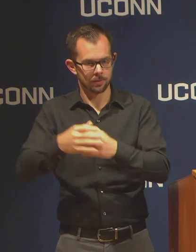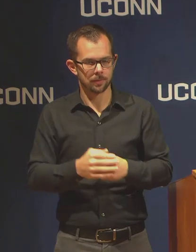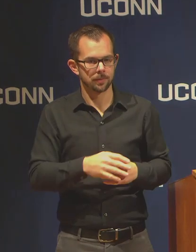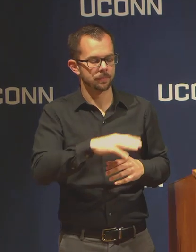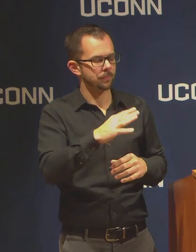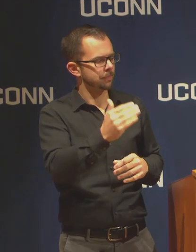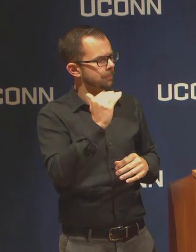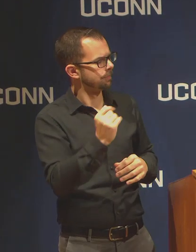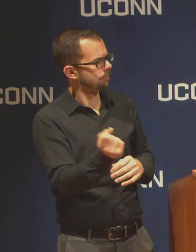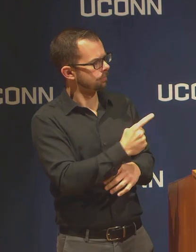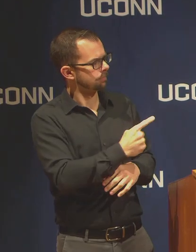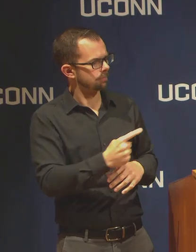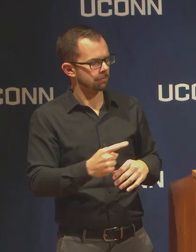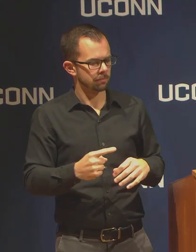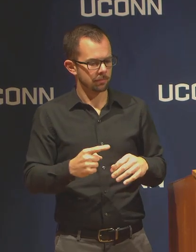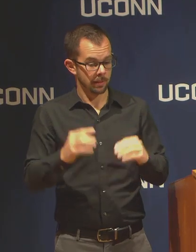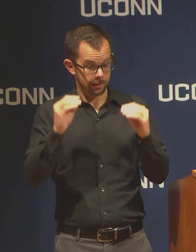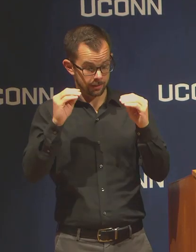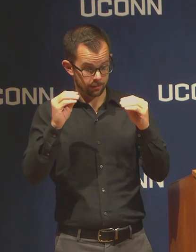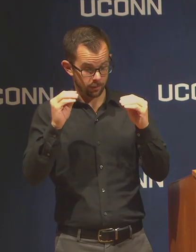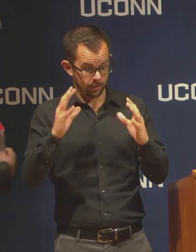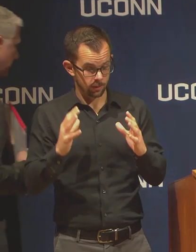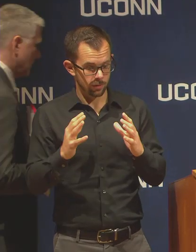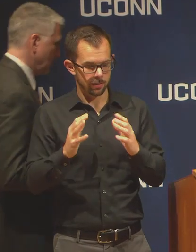professors to courses on line?